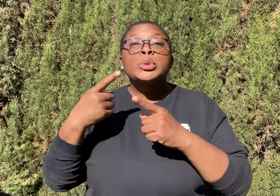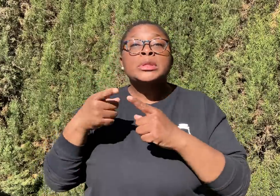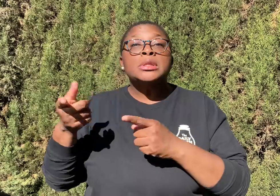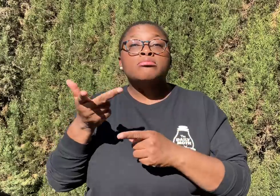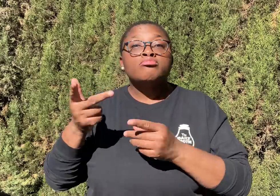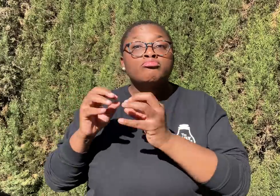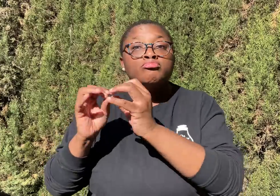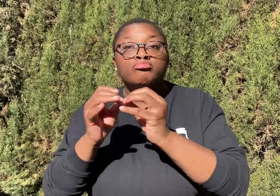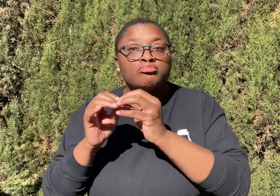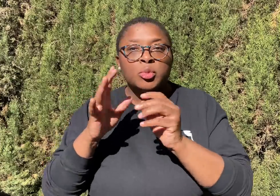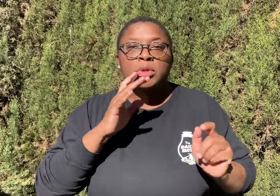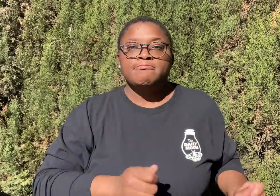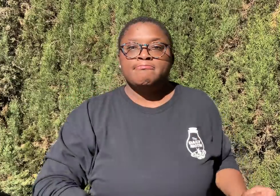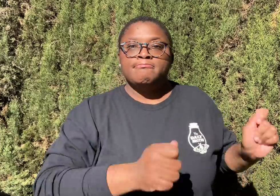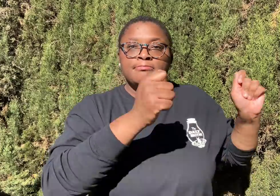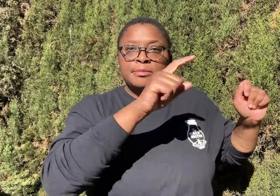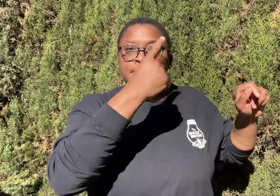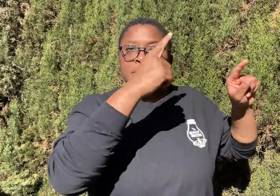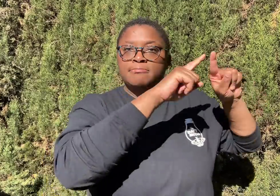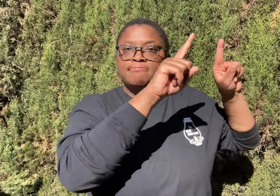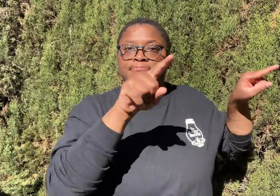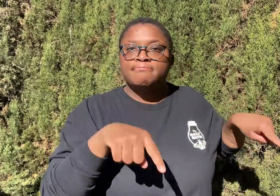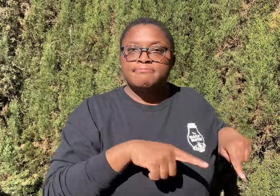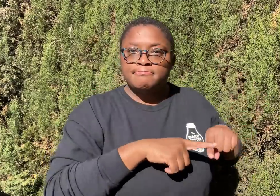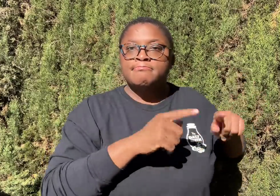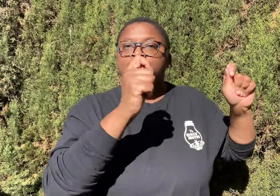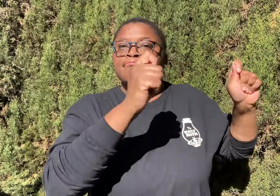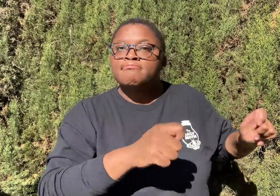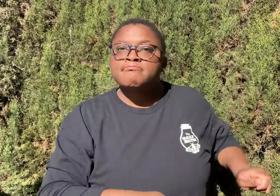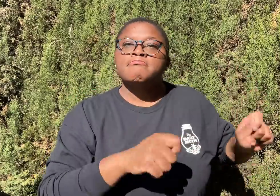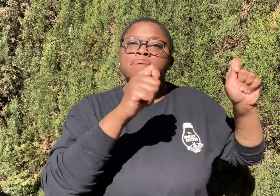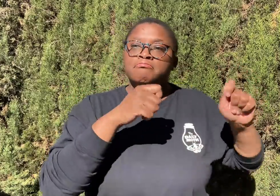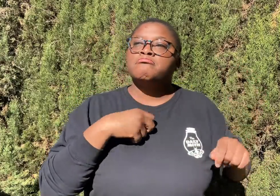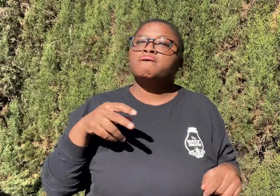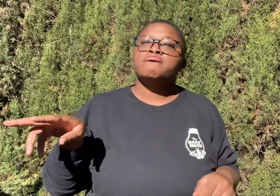Whenever the three talked, they would pull up a black screen to block them.